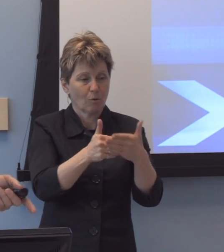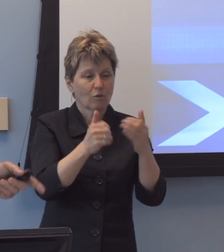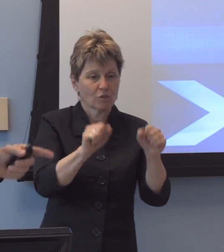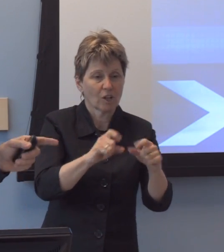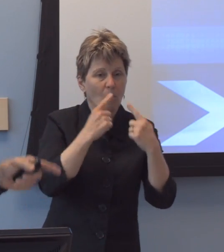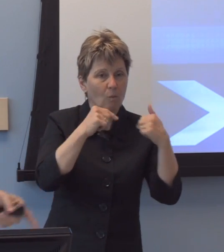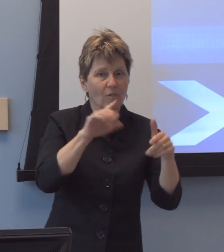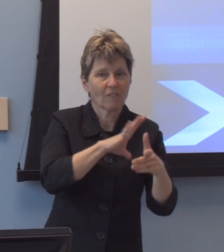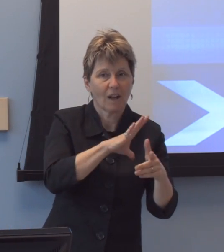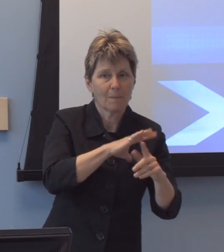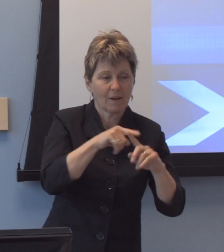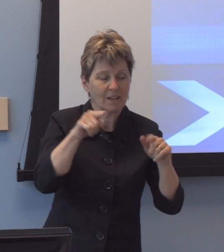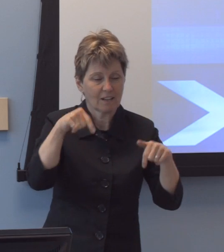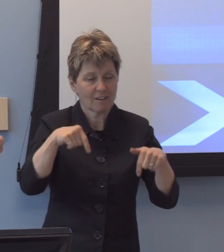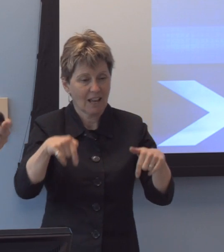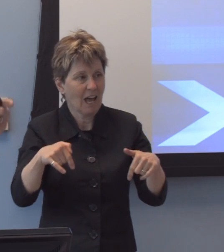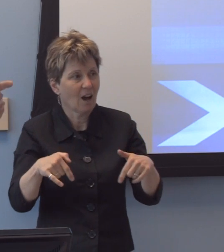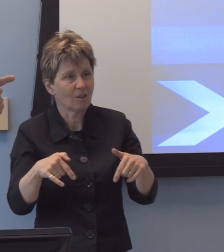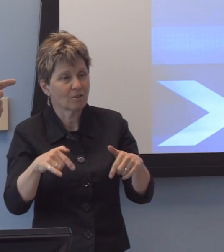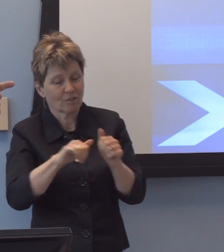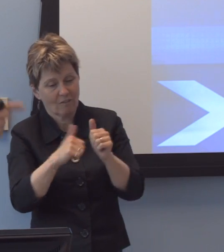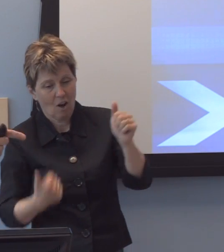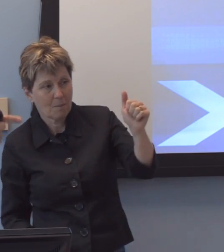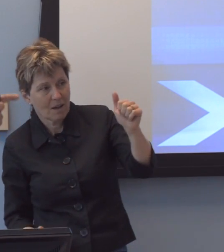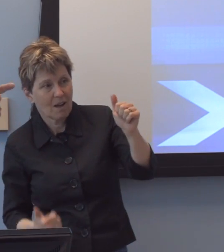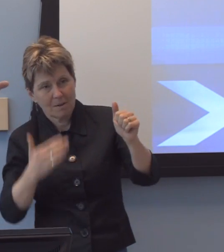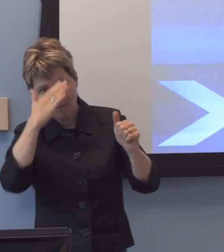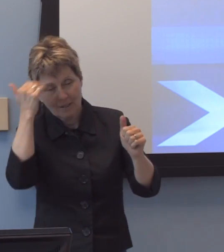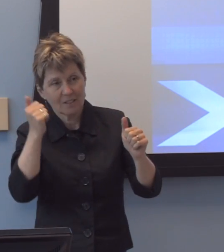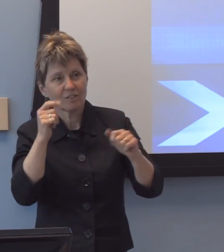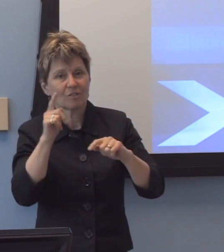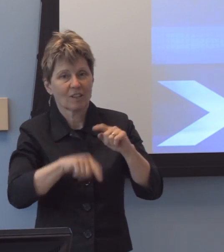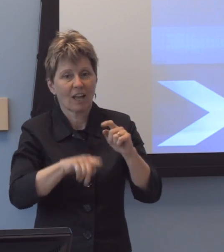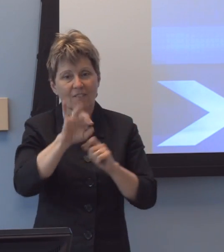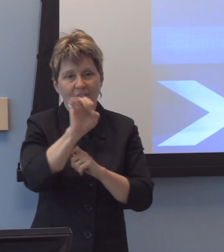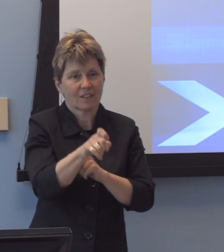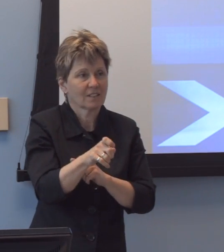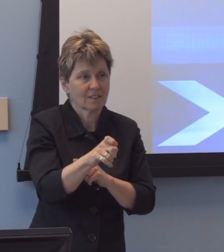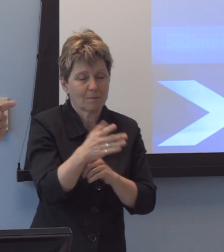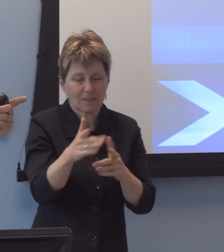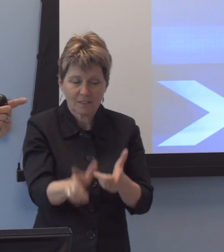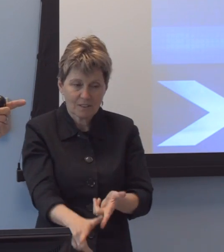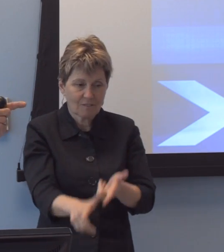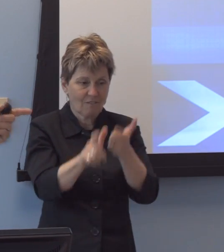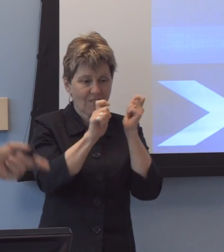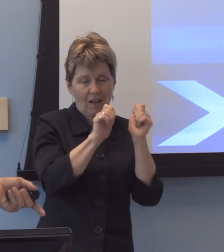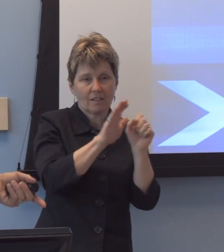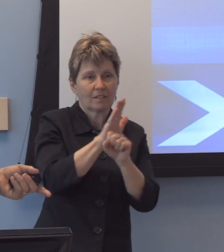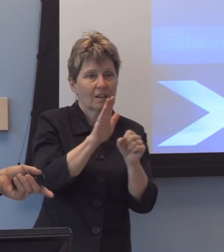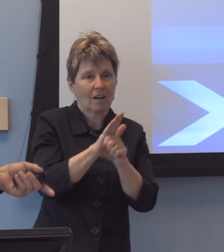it's an exponential growth curve. And so, in effect, you can't fix it at a rate fast enough. You have to make sure it's designed